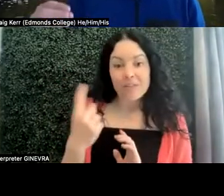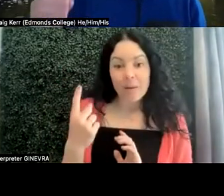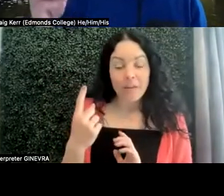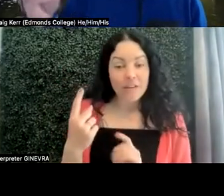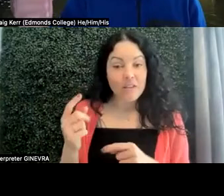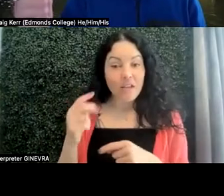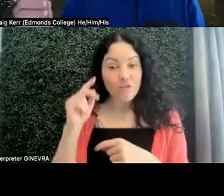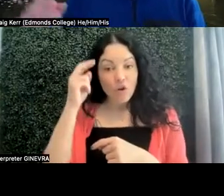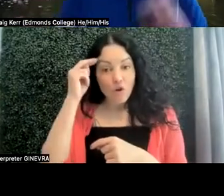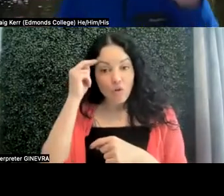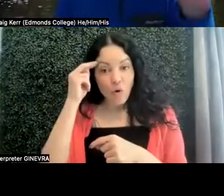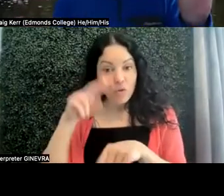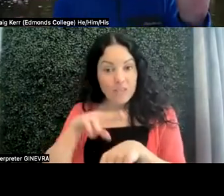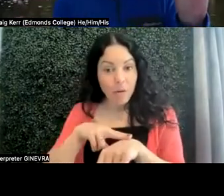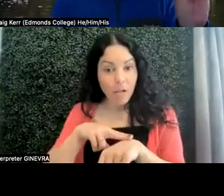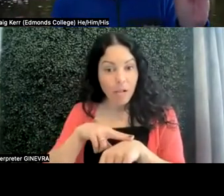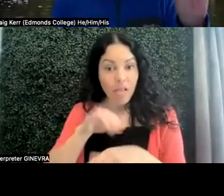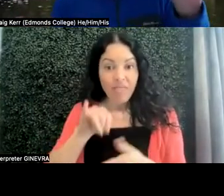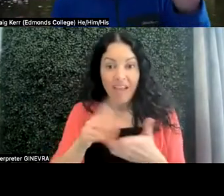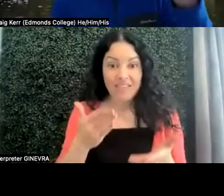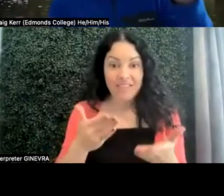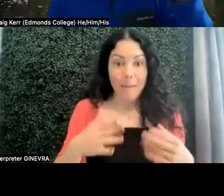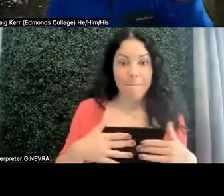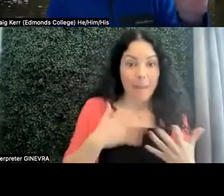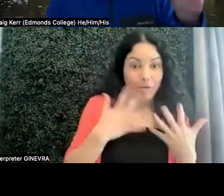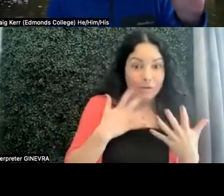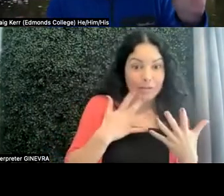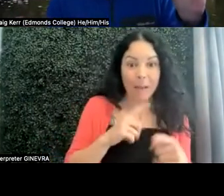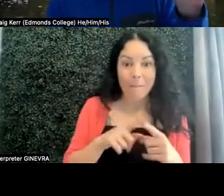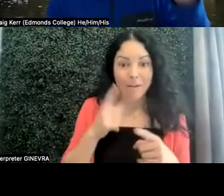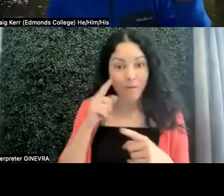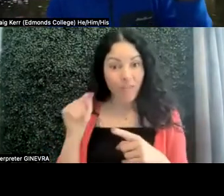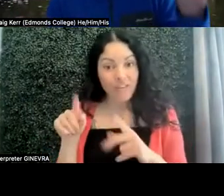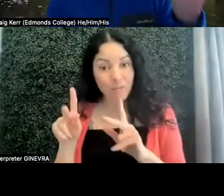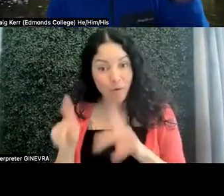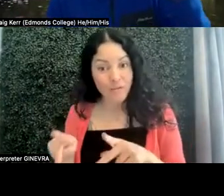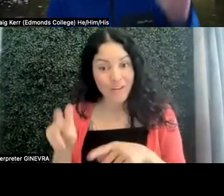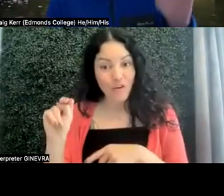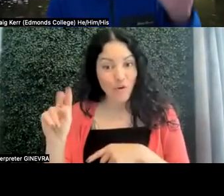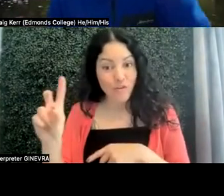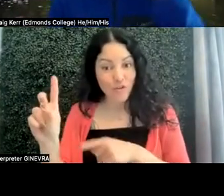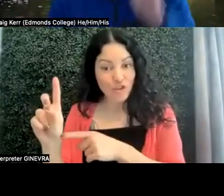that might be embarrassing. For this particular student that was neurodivergent, that's what they needed is a prompt to go oh, yes, I